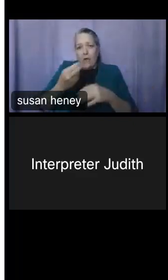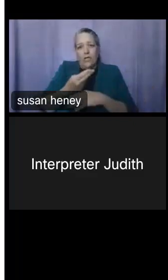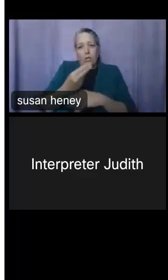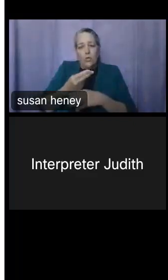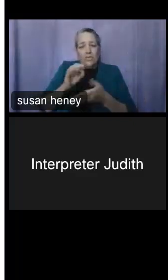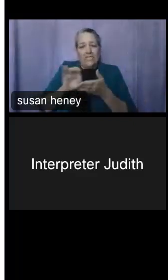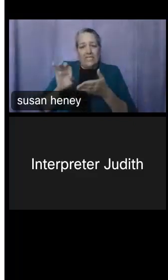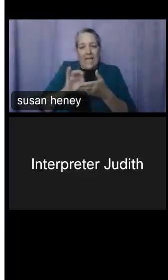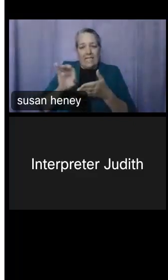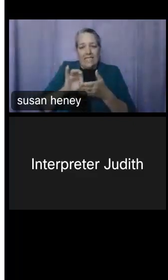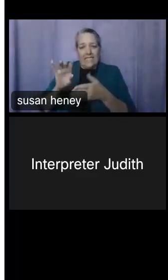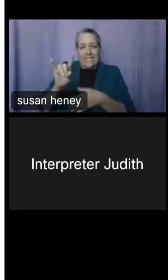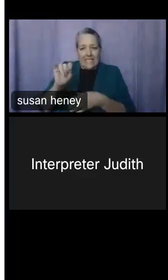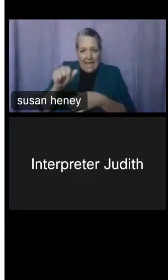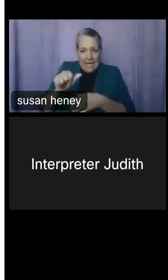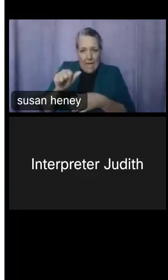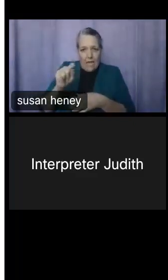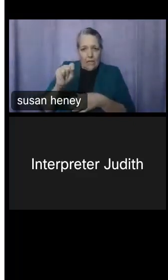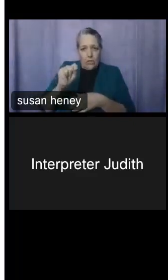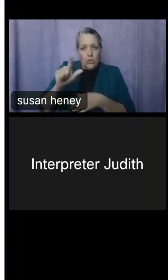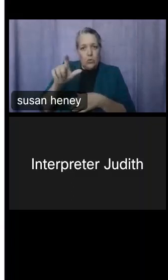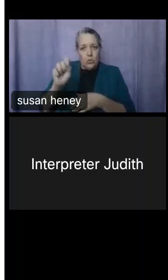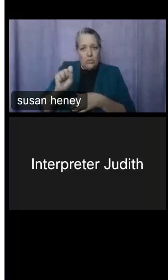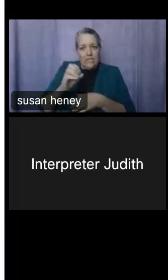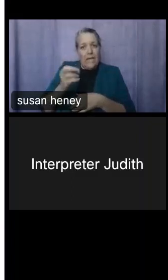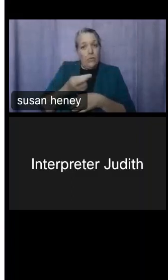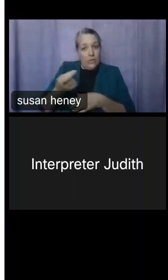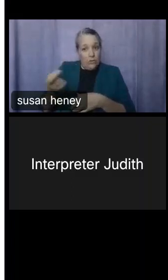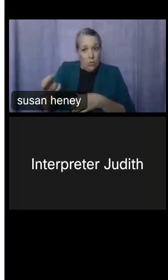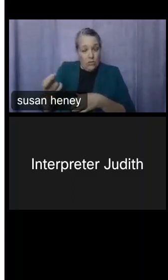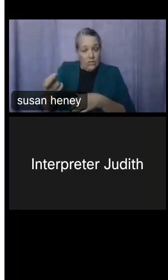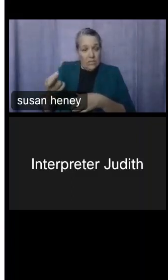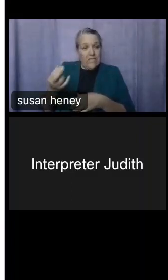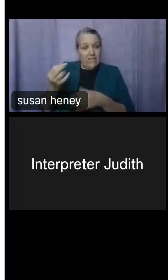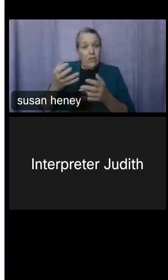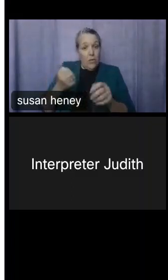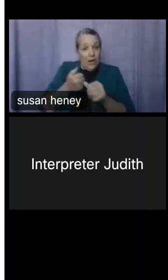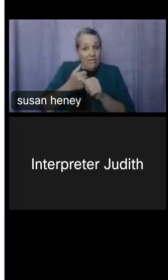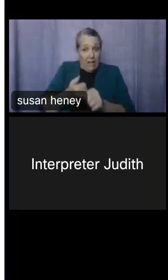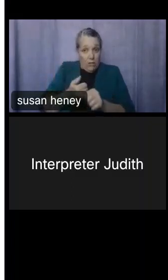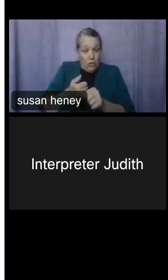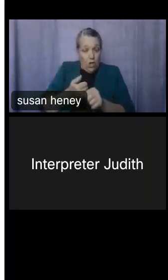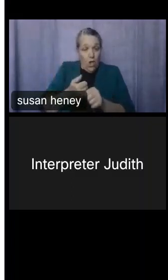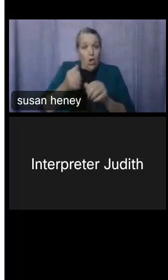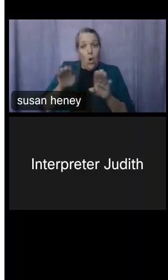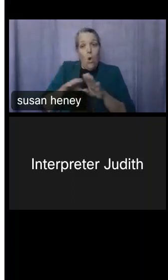If you wish to follow along, take a moment now to open an additional browser to participate